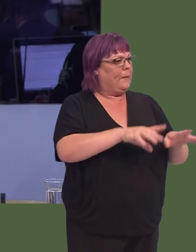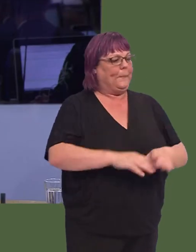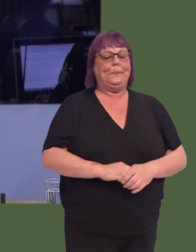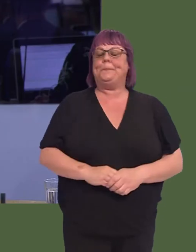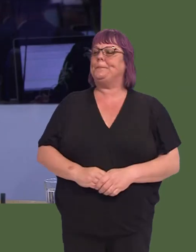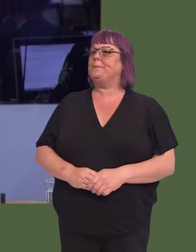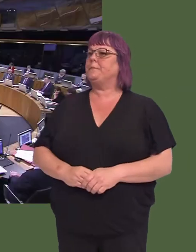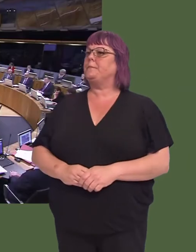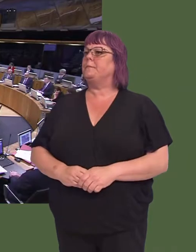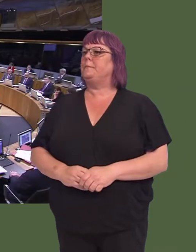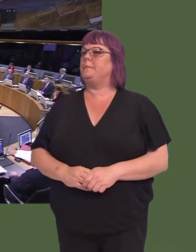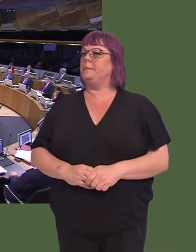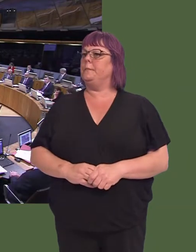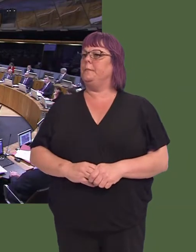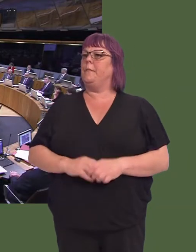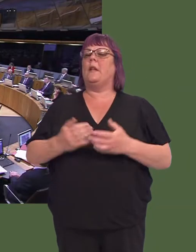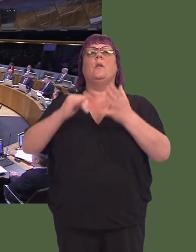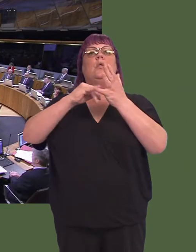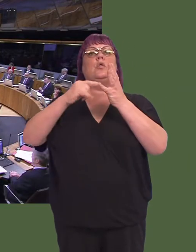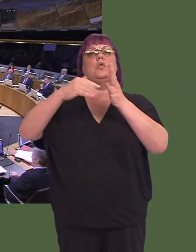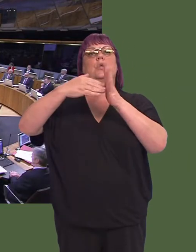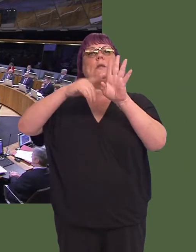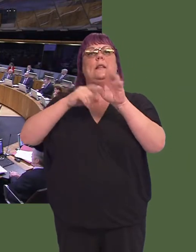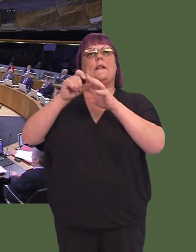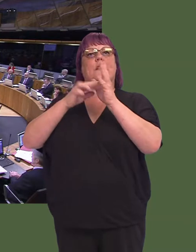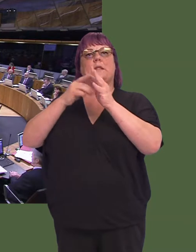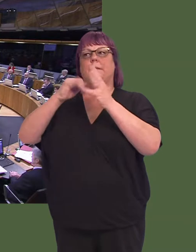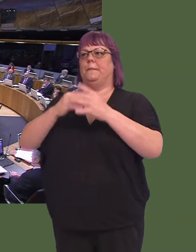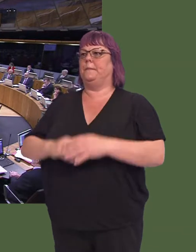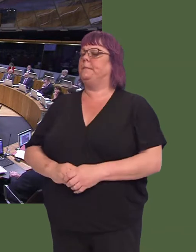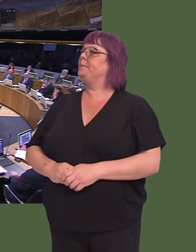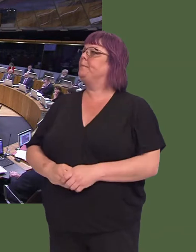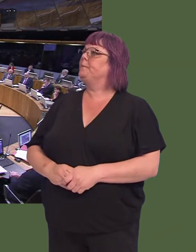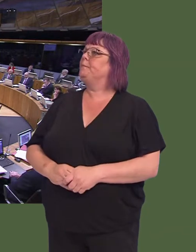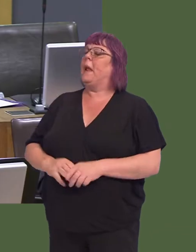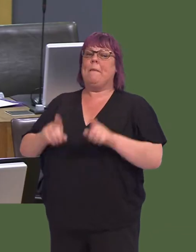Suzy Davies AM: I share Dai Lloyd's concerns, but I want to mention today that it's been